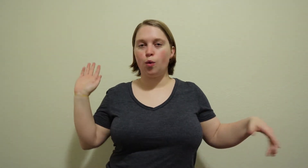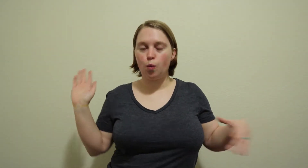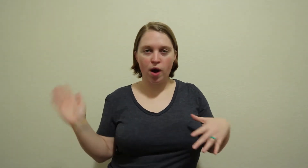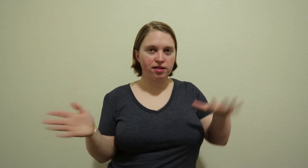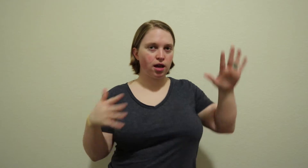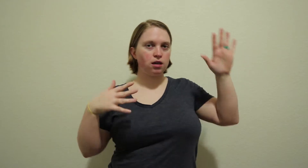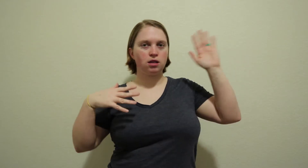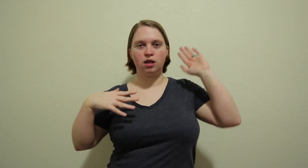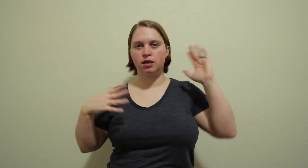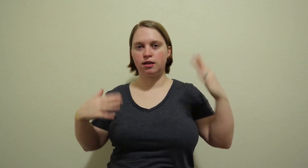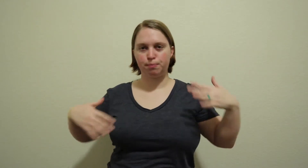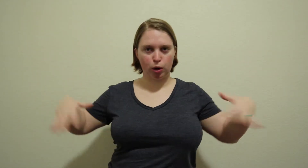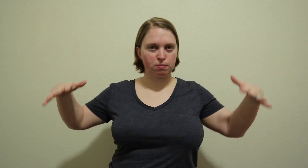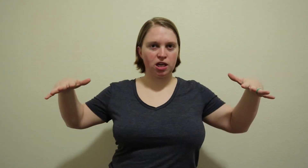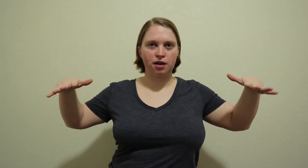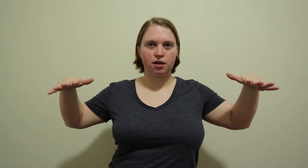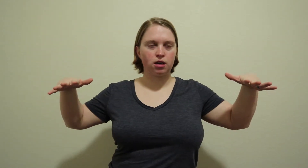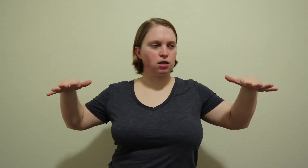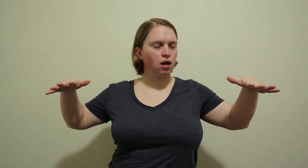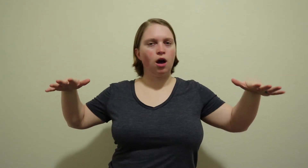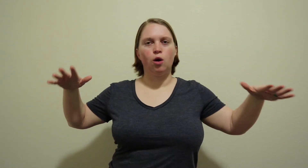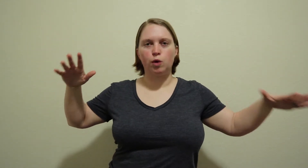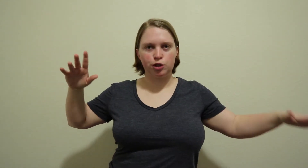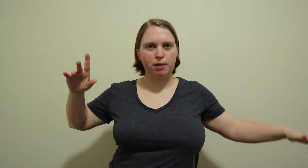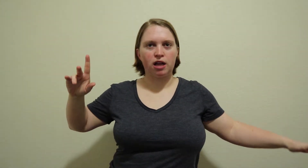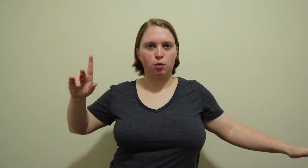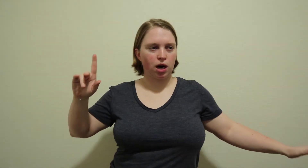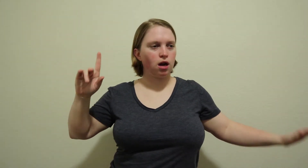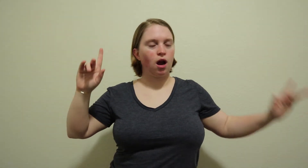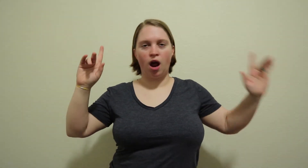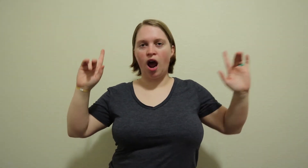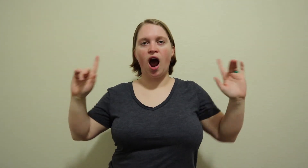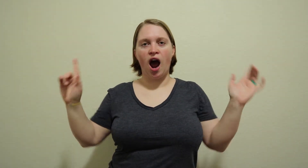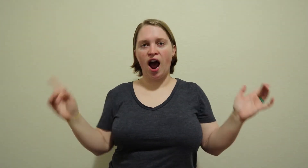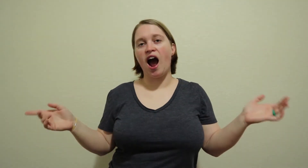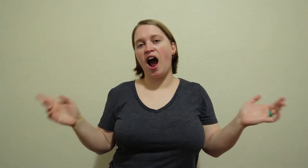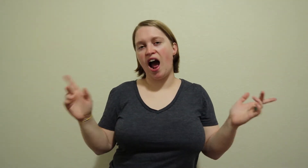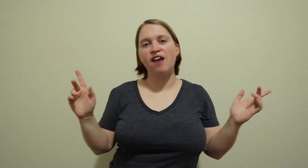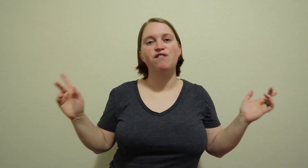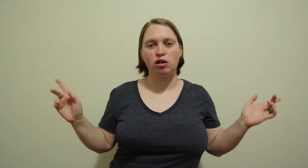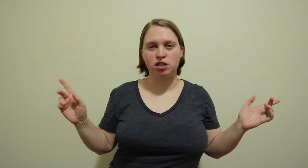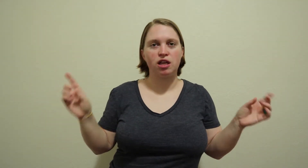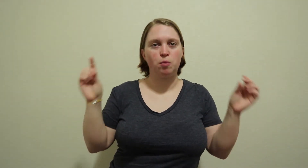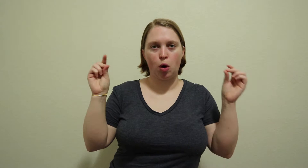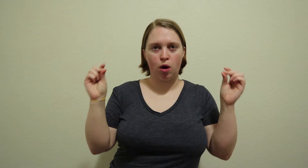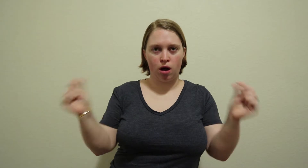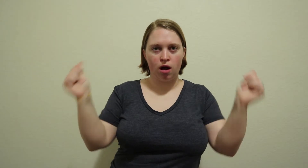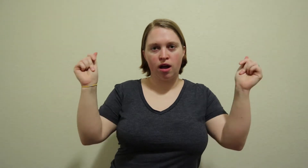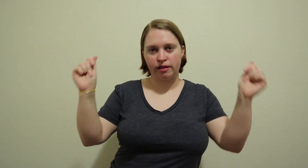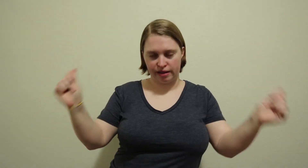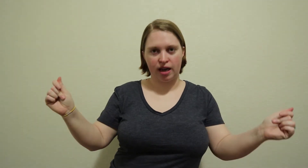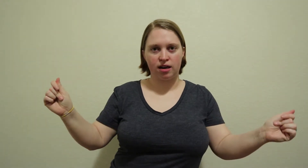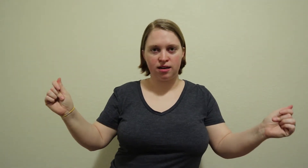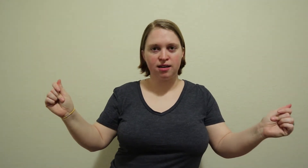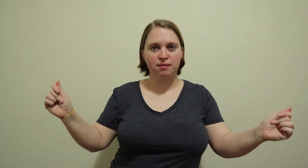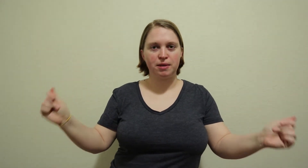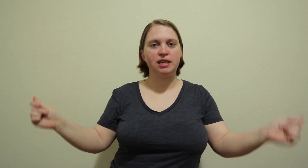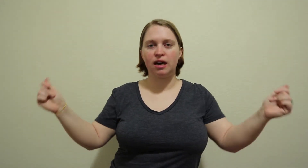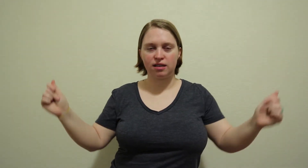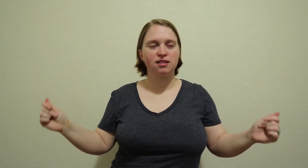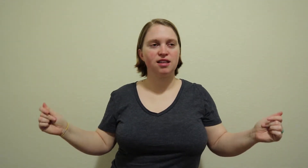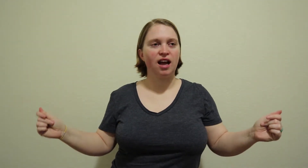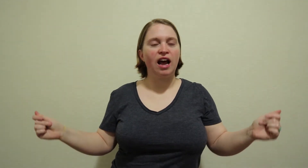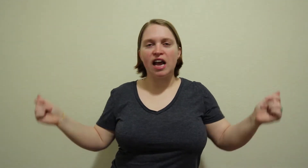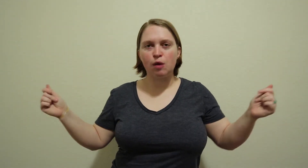Went there, put me under which, by the way, I fell asleep :snap: like that because it